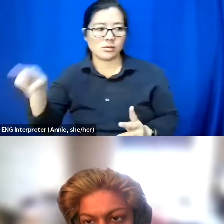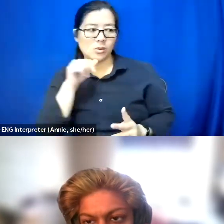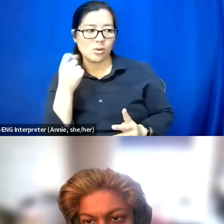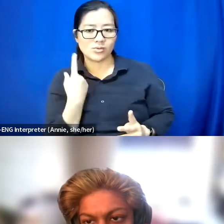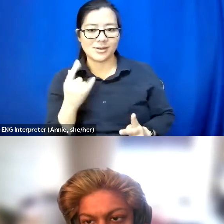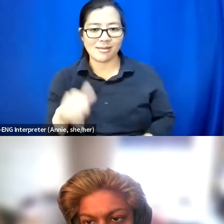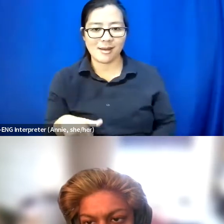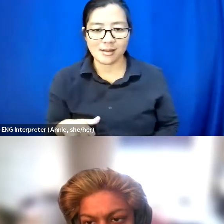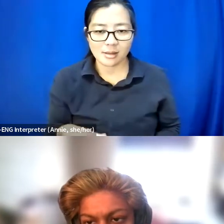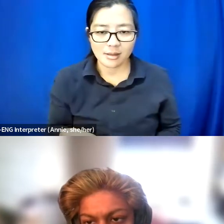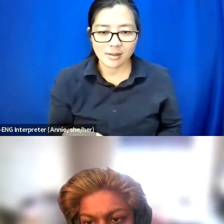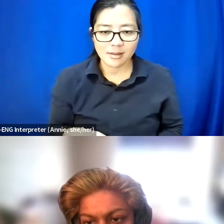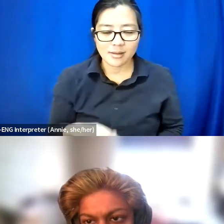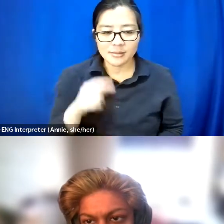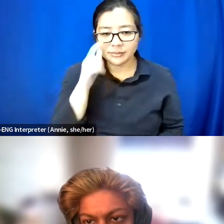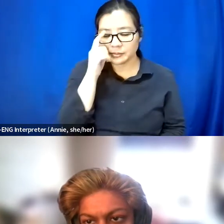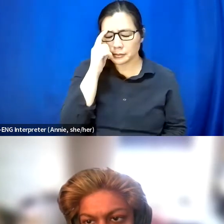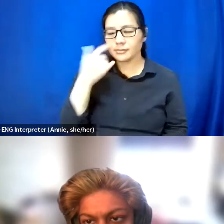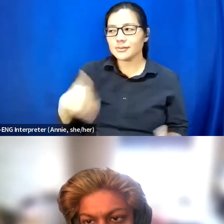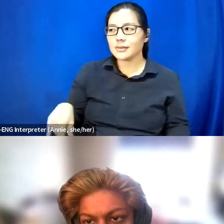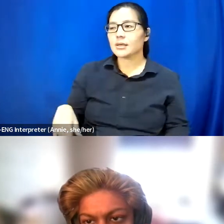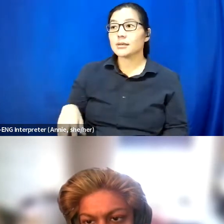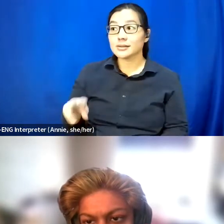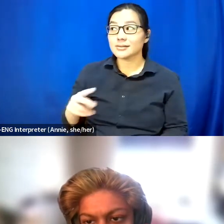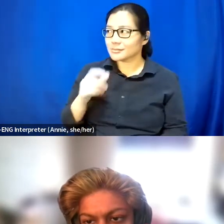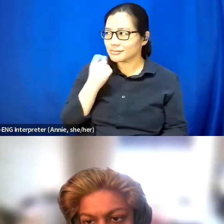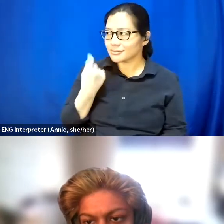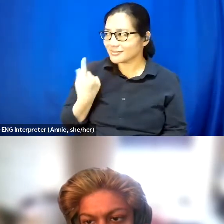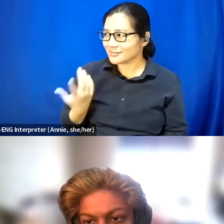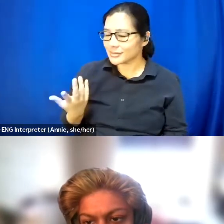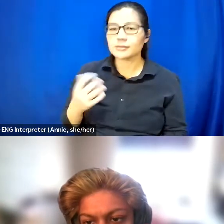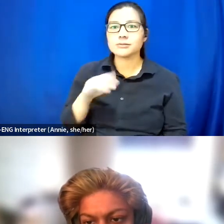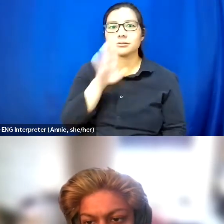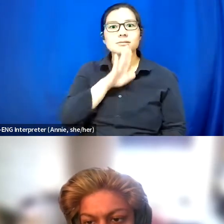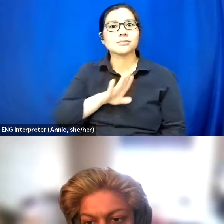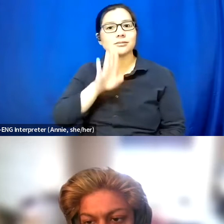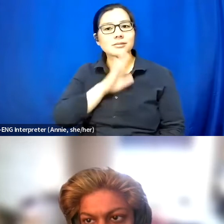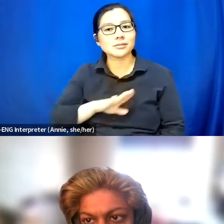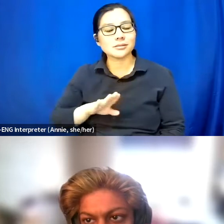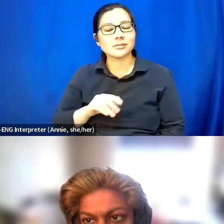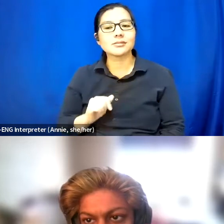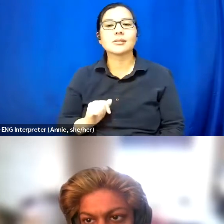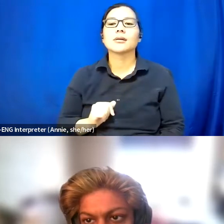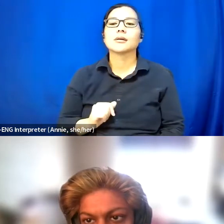And that can be really frustrating. So for me it's just talking a lot about the fact that I'm not an inspiration.